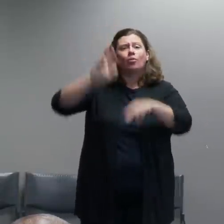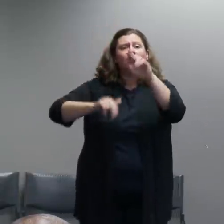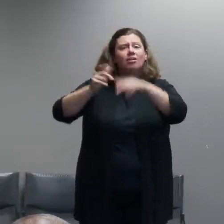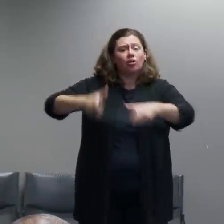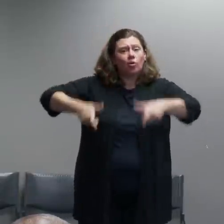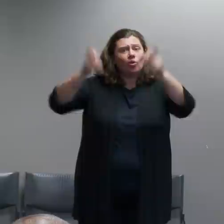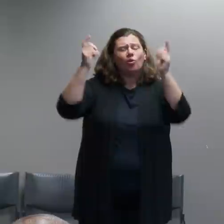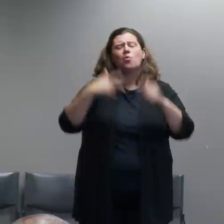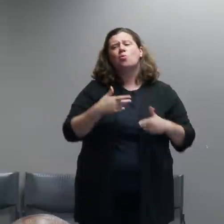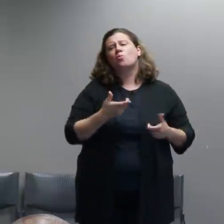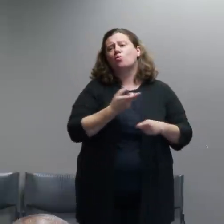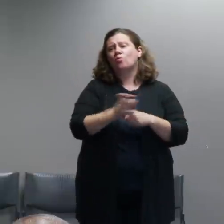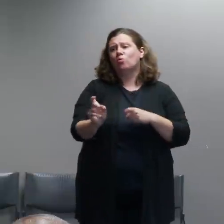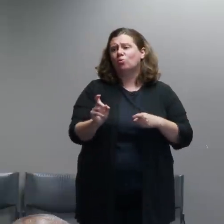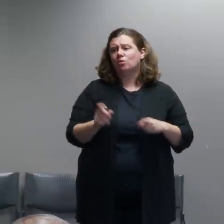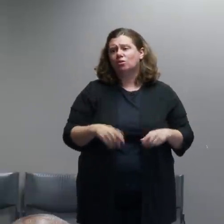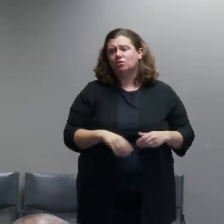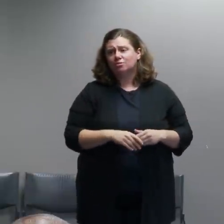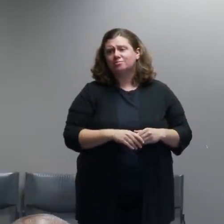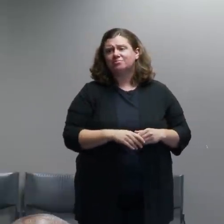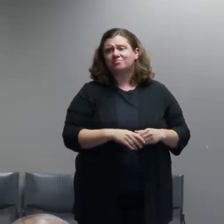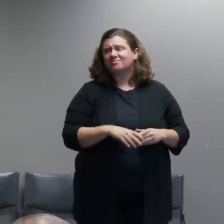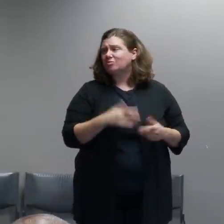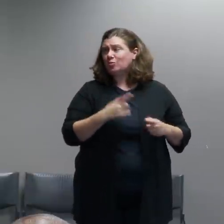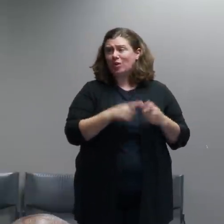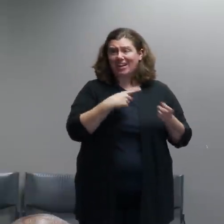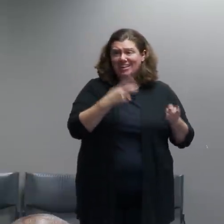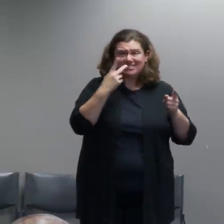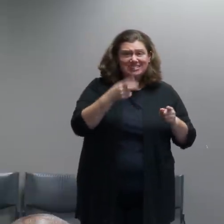situation that we still see six weeks later.